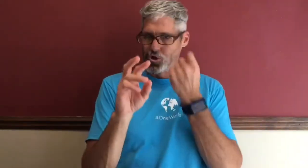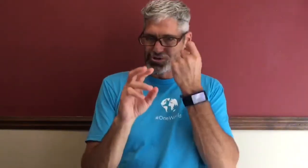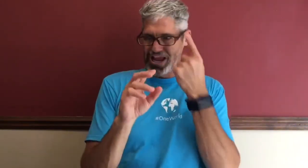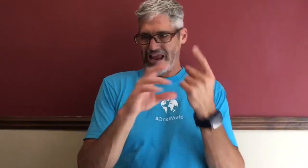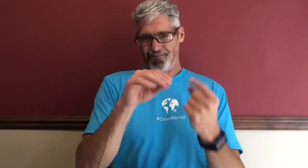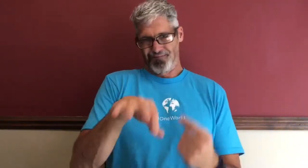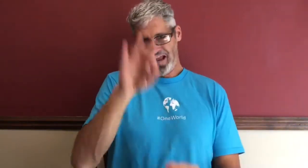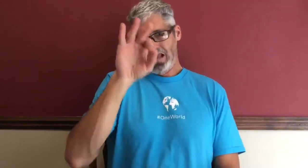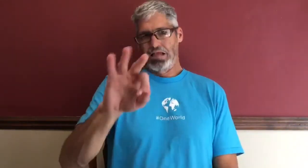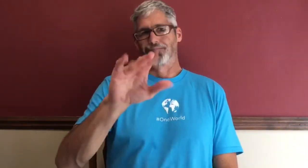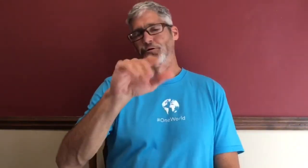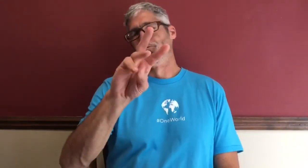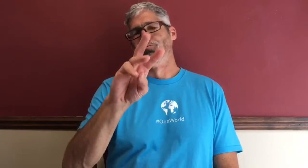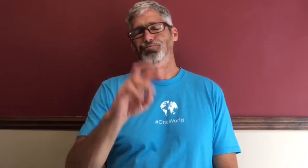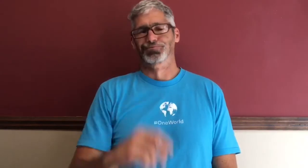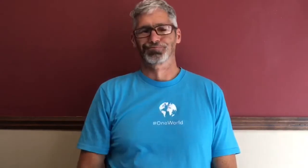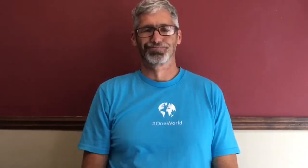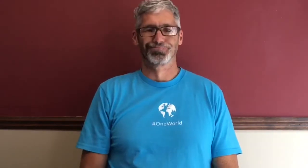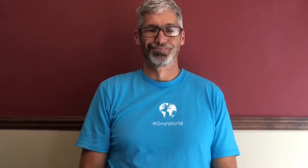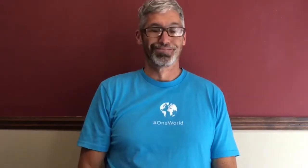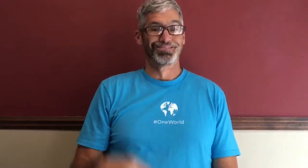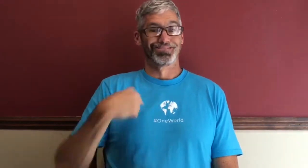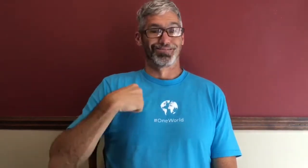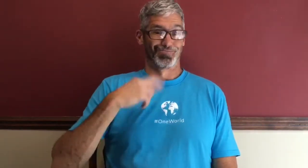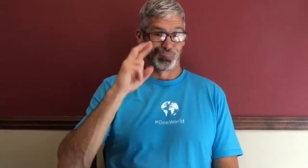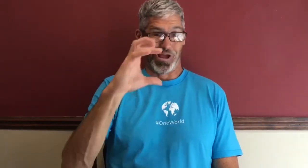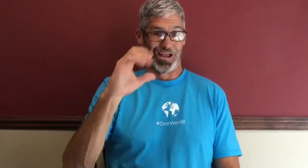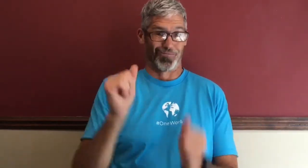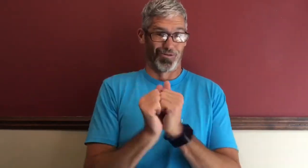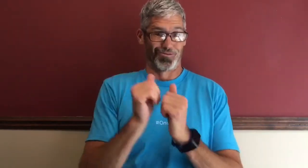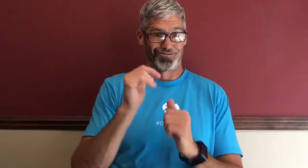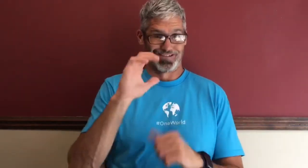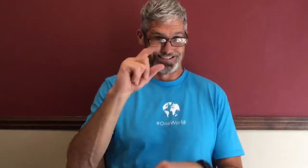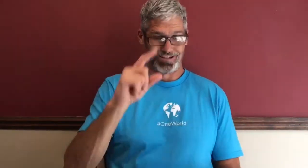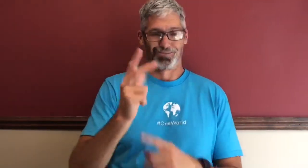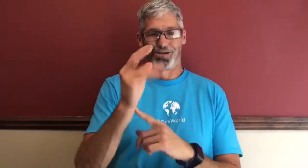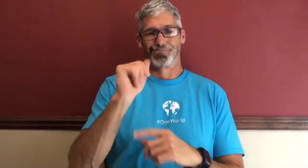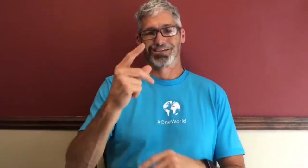would benefit from flow understanding and finding your flow. I'm Ryan Commerson